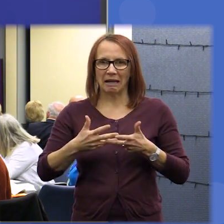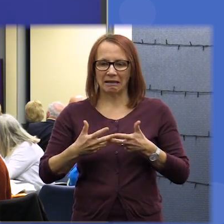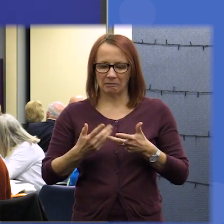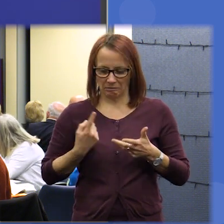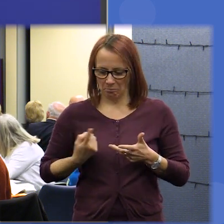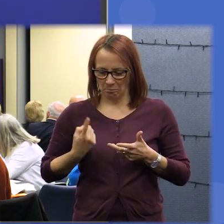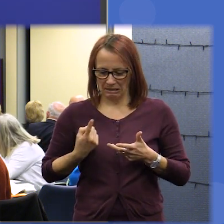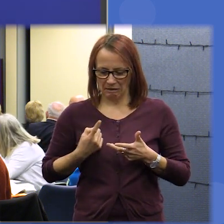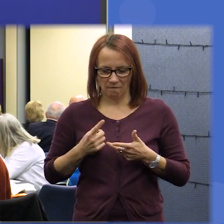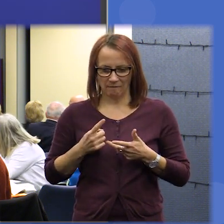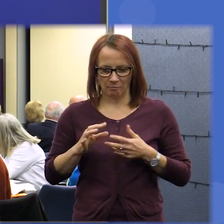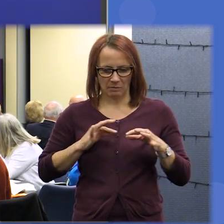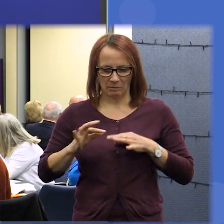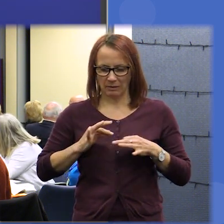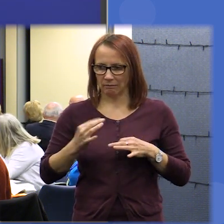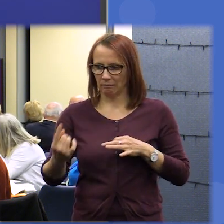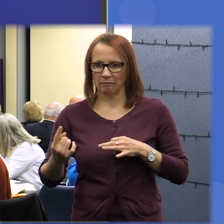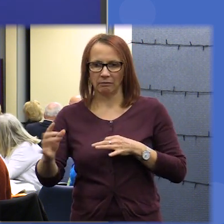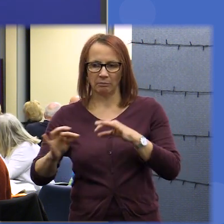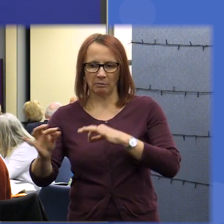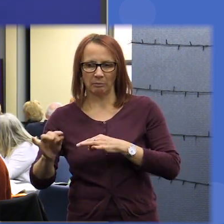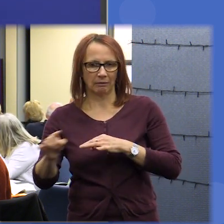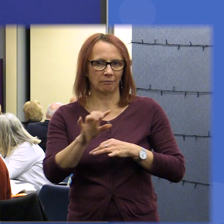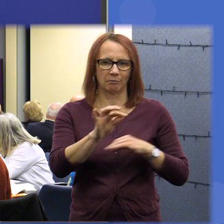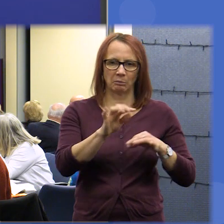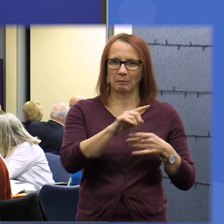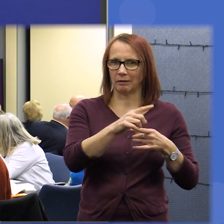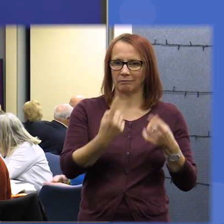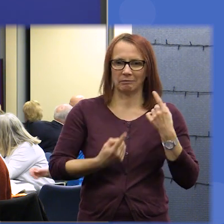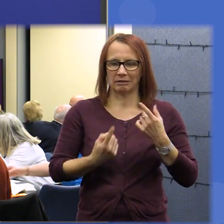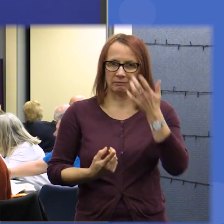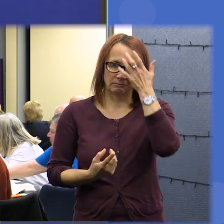three so I don't know just checking I've done it right no but